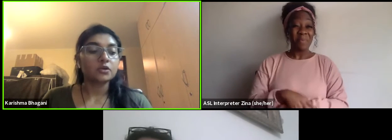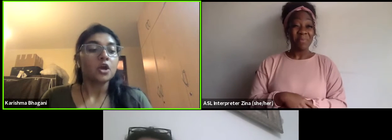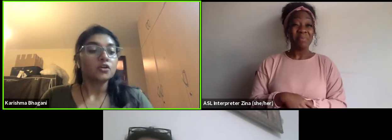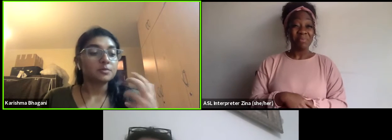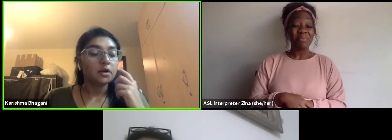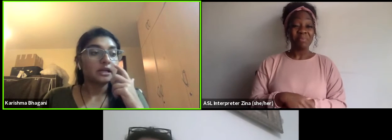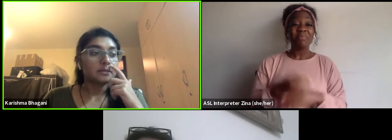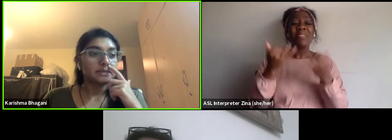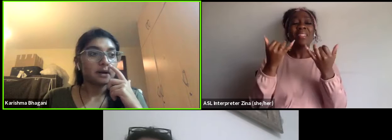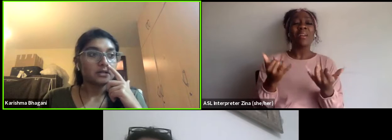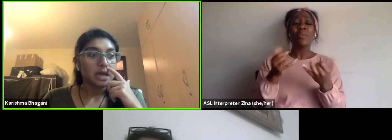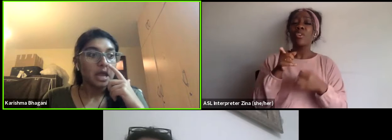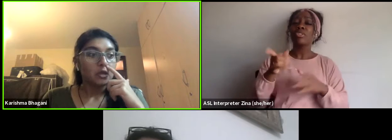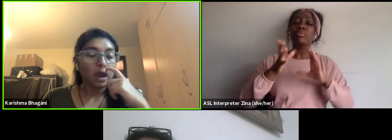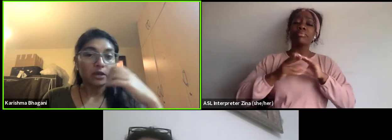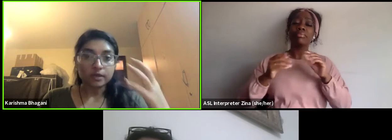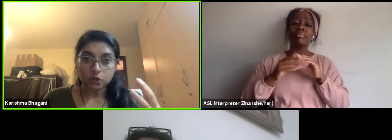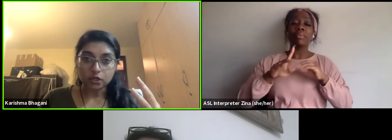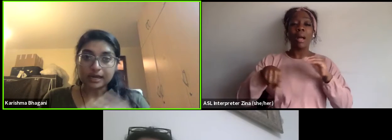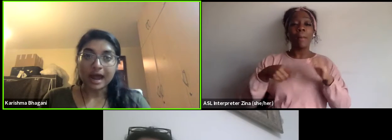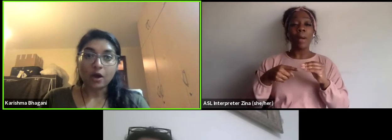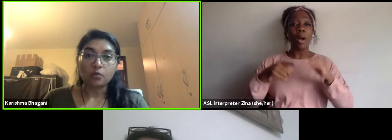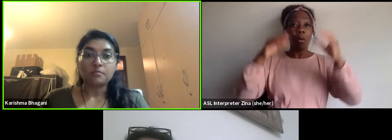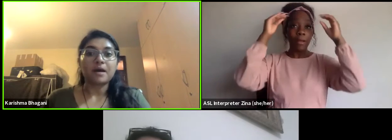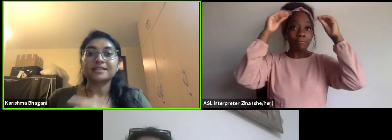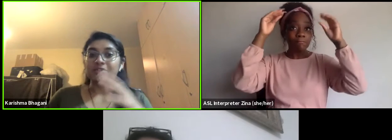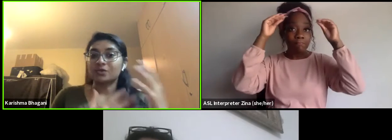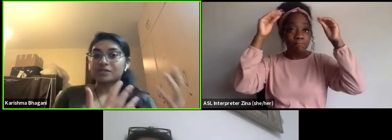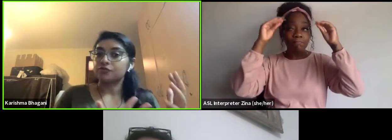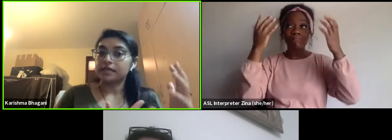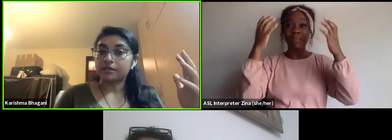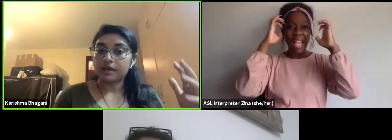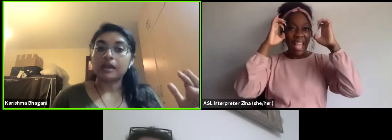So you spoke a little bit about your education and how master's wasn't really a thing